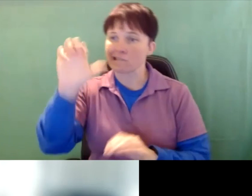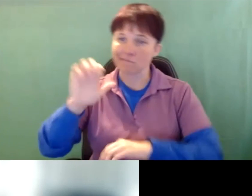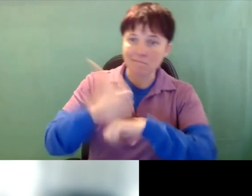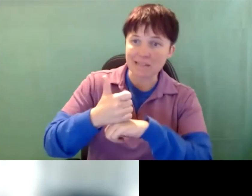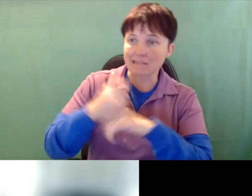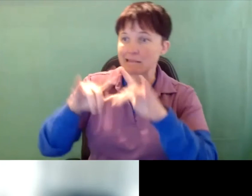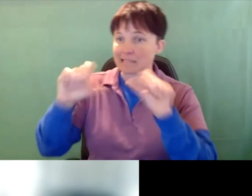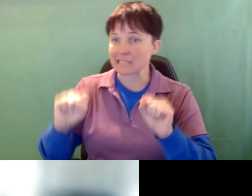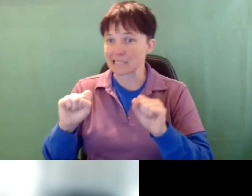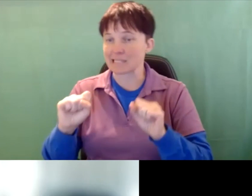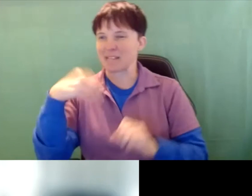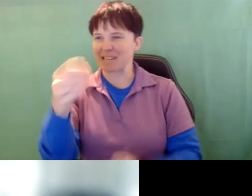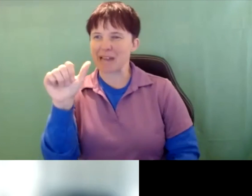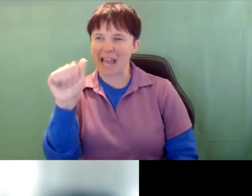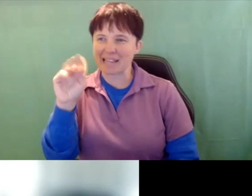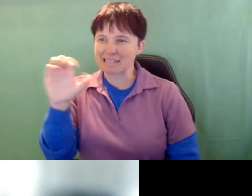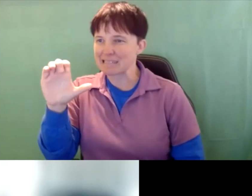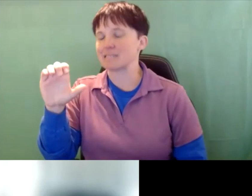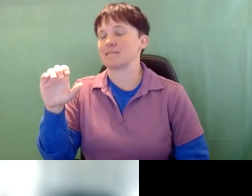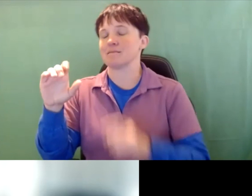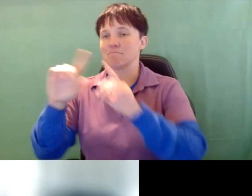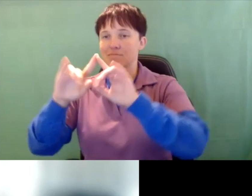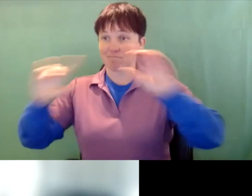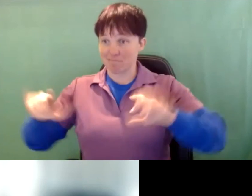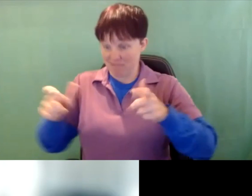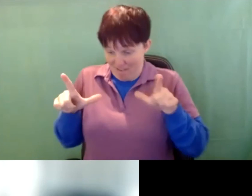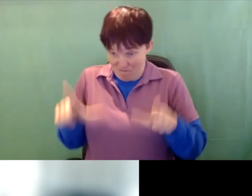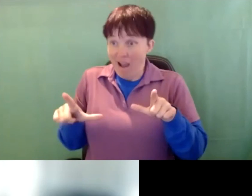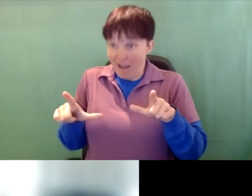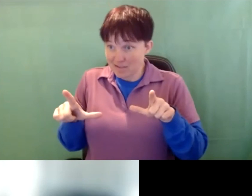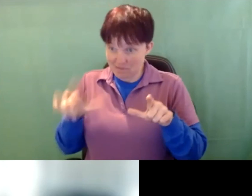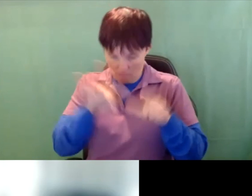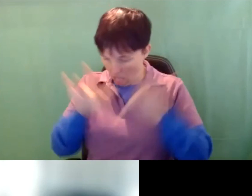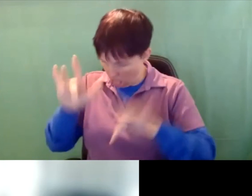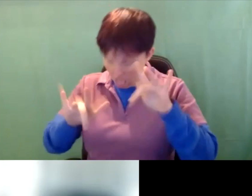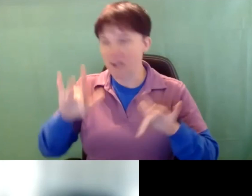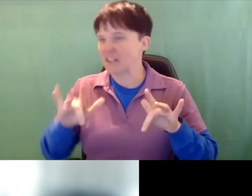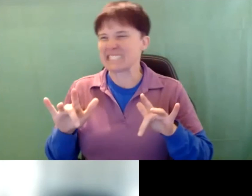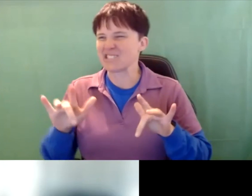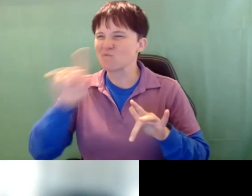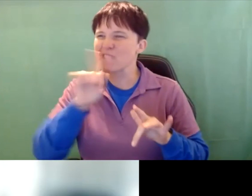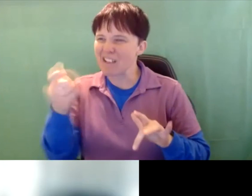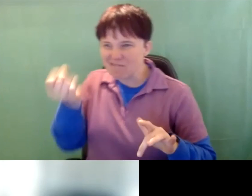an AAC device. It has to be really taking into account what's going on and you have